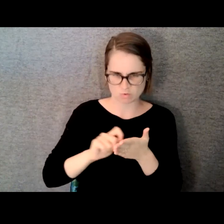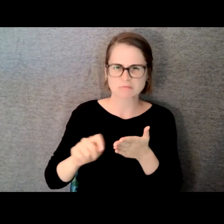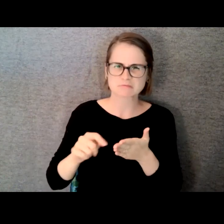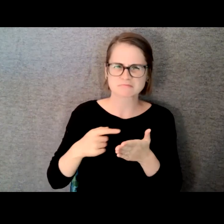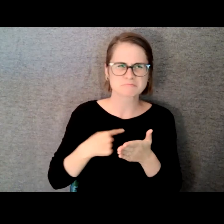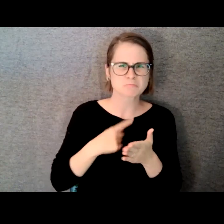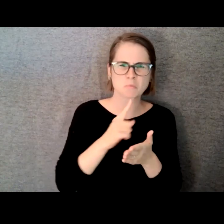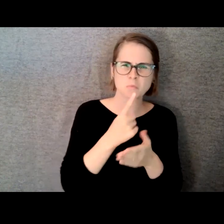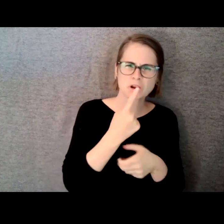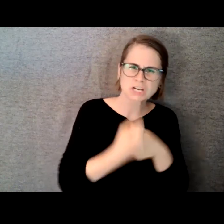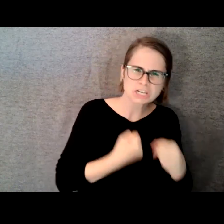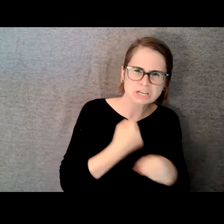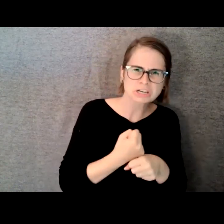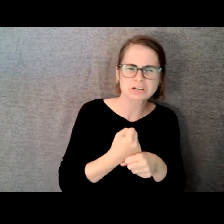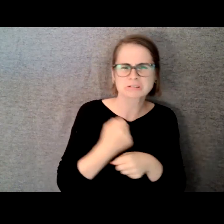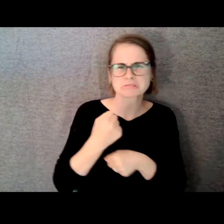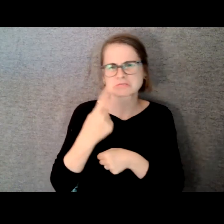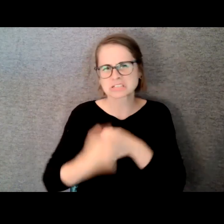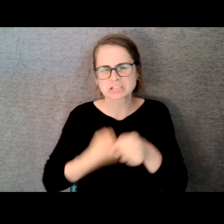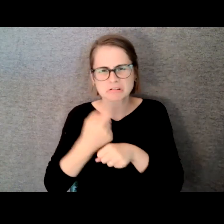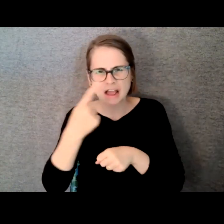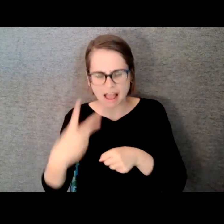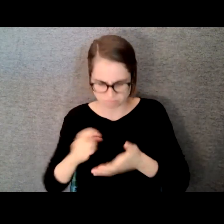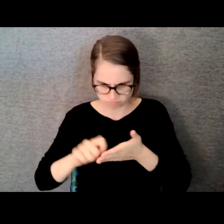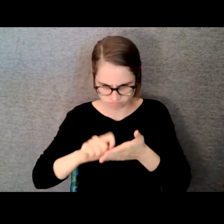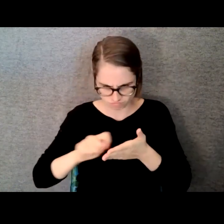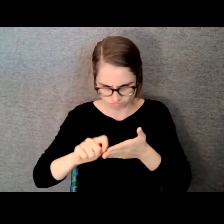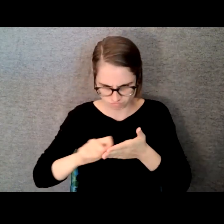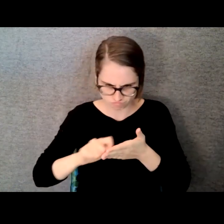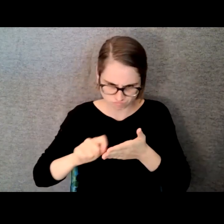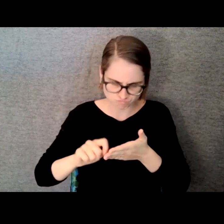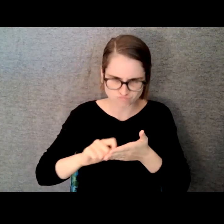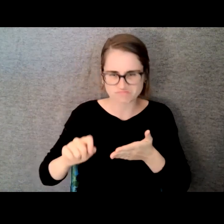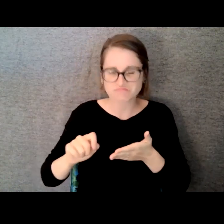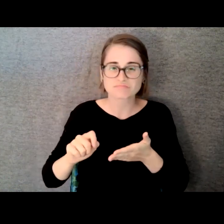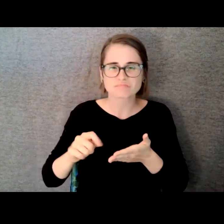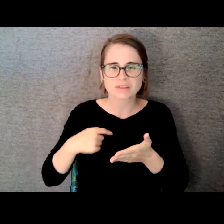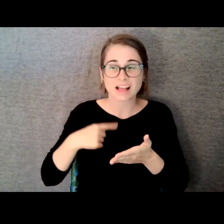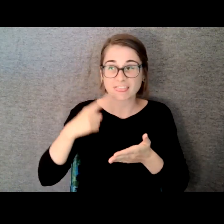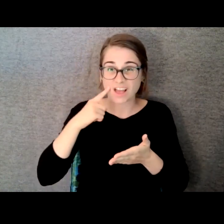would not be going for it. Because it's broad comedy and that's kind of a tone of comedy.